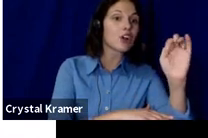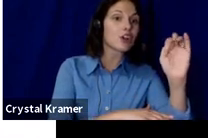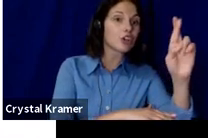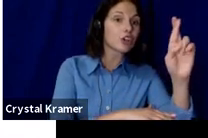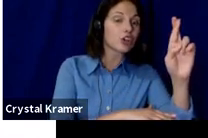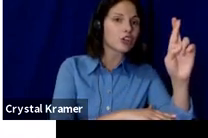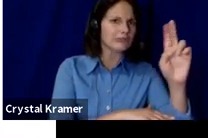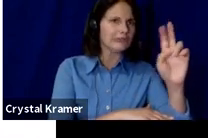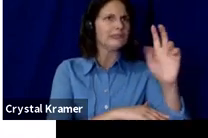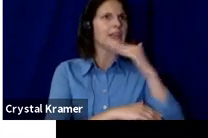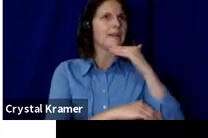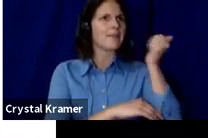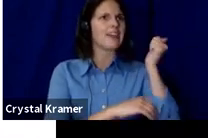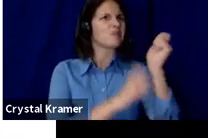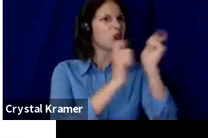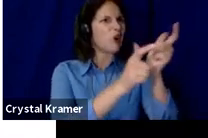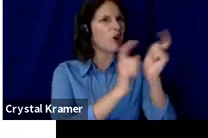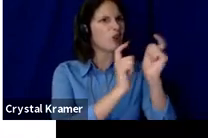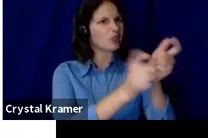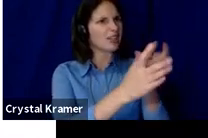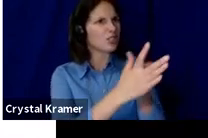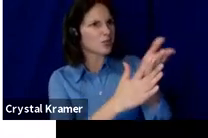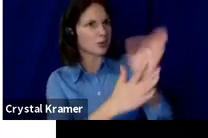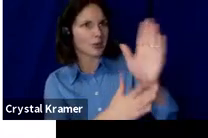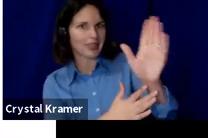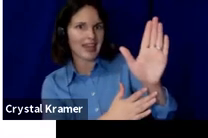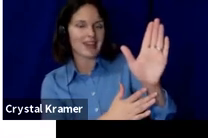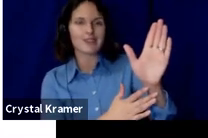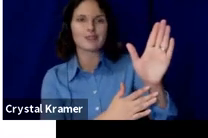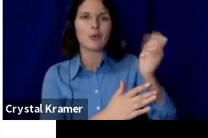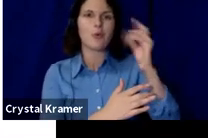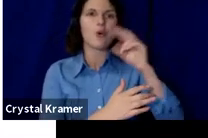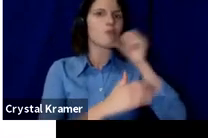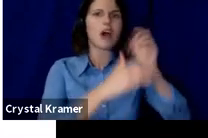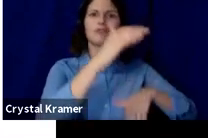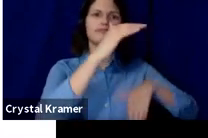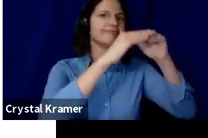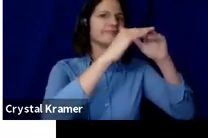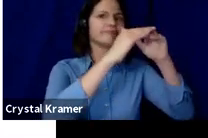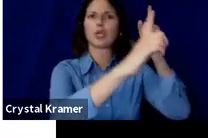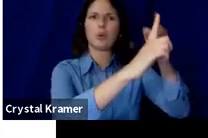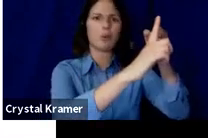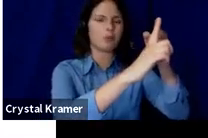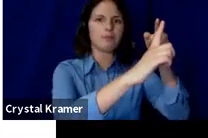to hit that goal because if you don't hit your goal you don't get any of the funds, right.